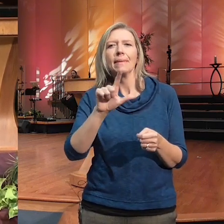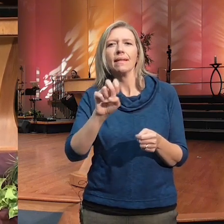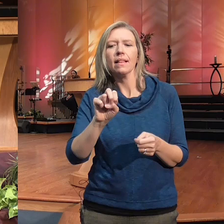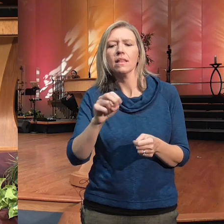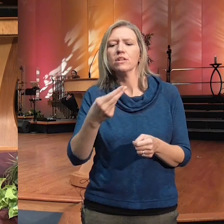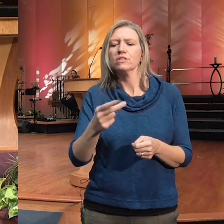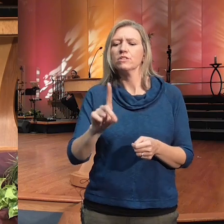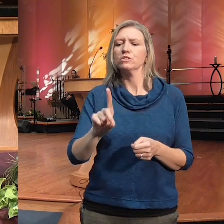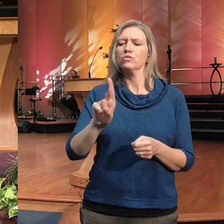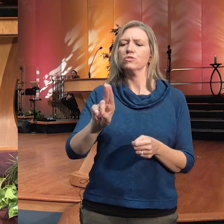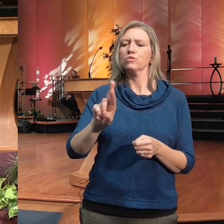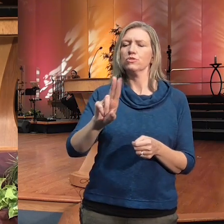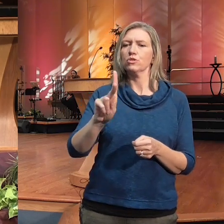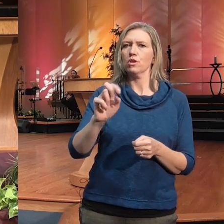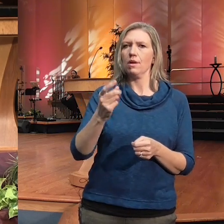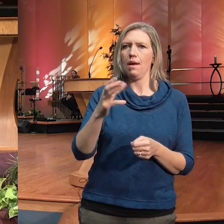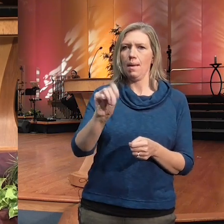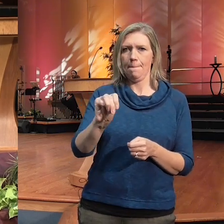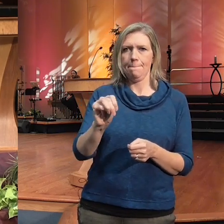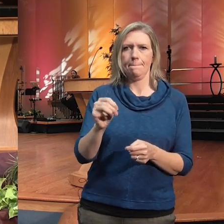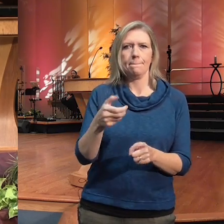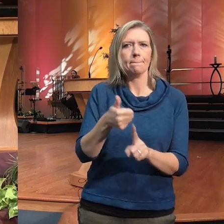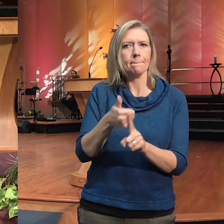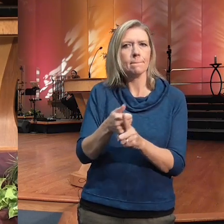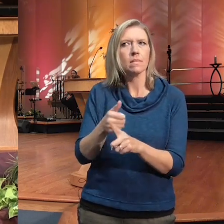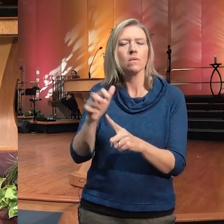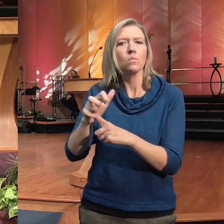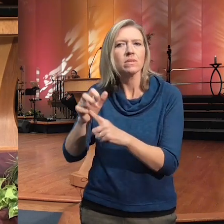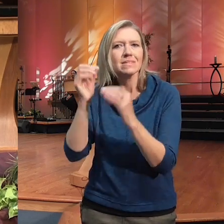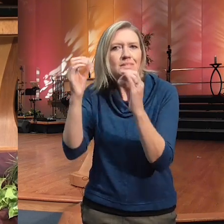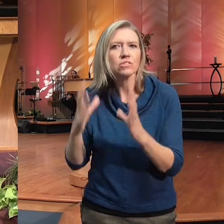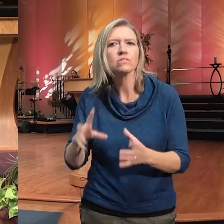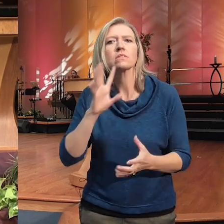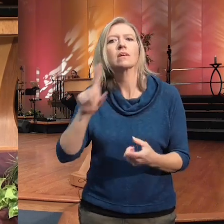wonderful teacher who talked about Collective effervescence right say that three times fast